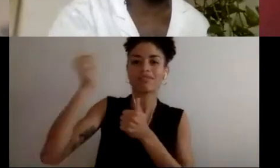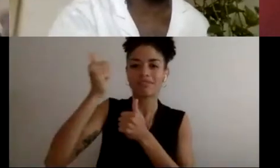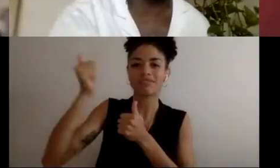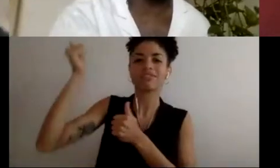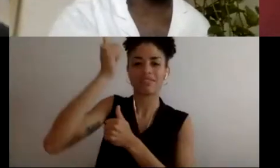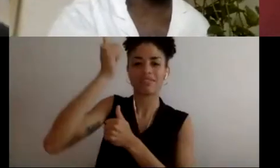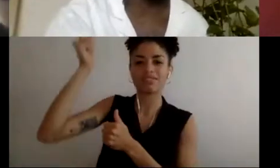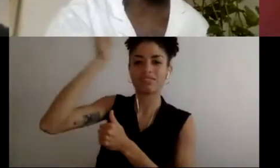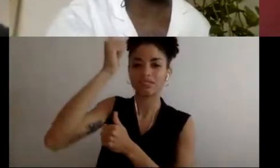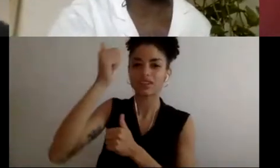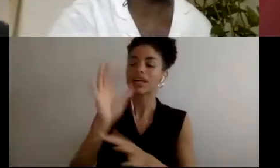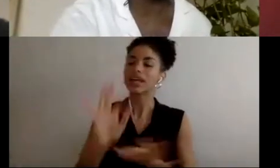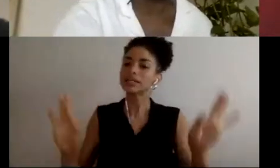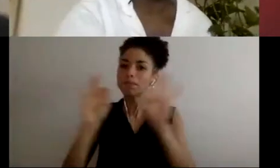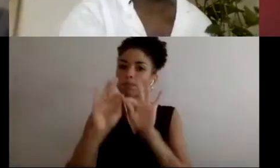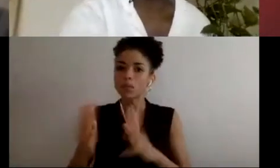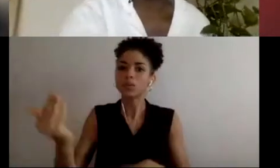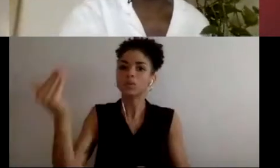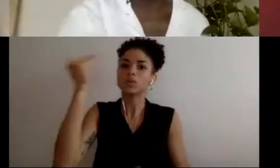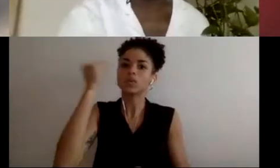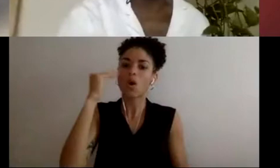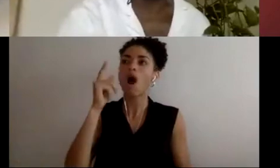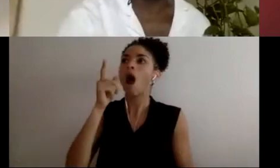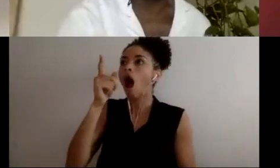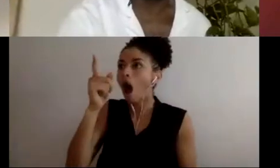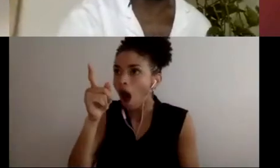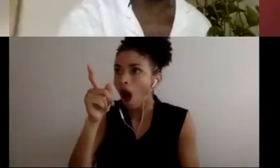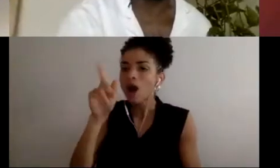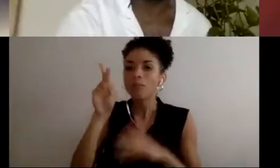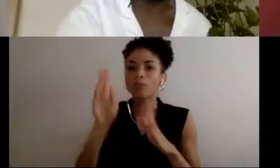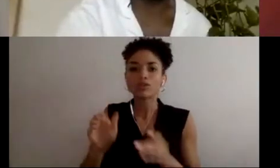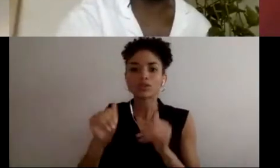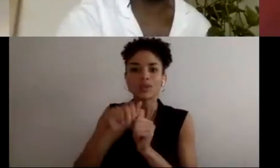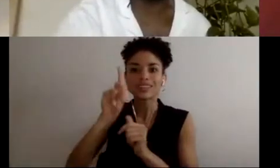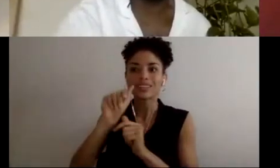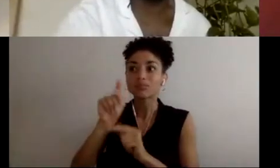are people and disabilities everywhere in the rung, and people with disabilities